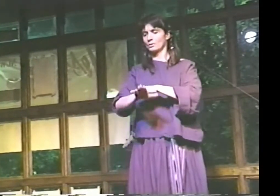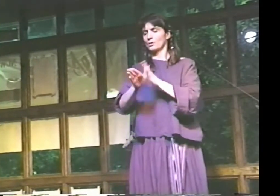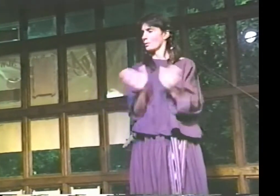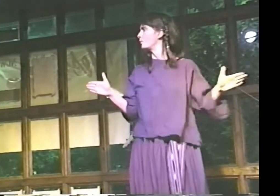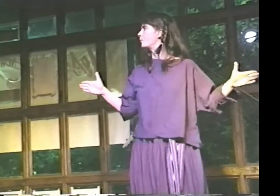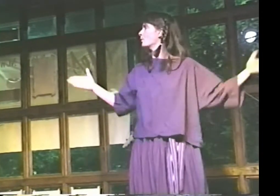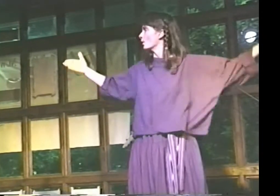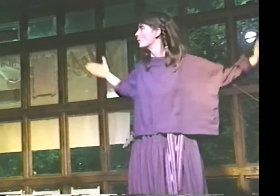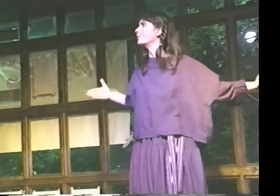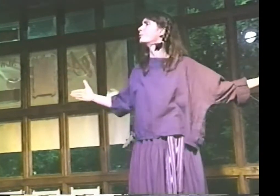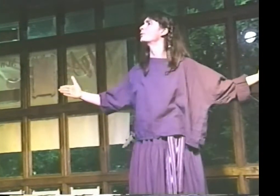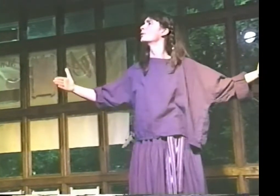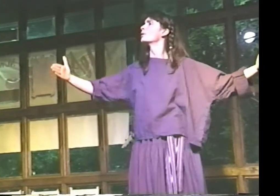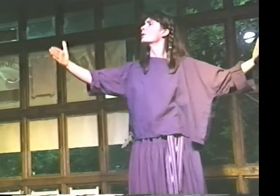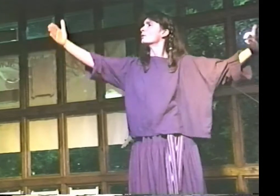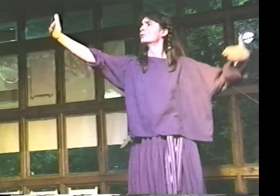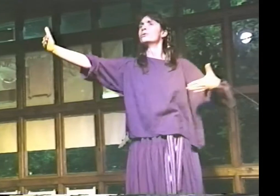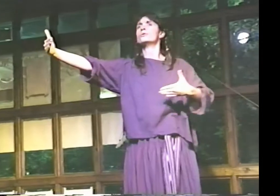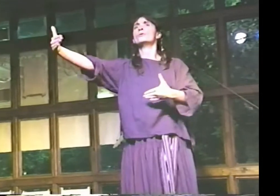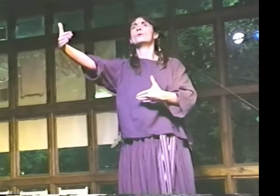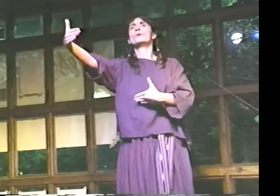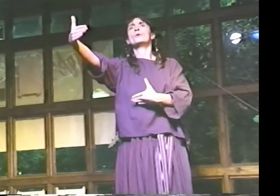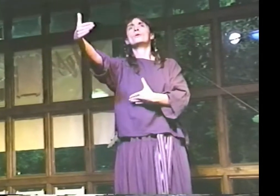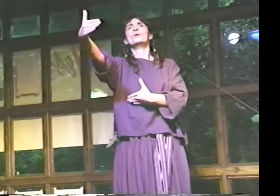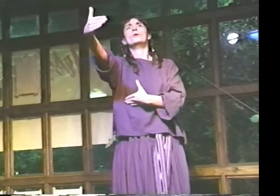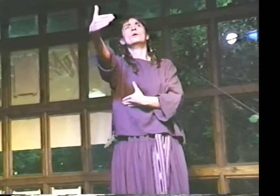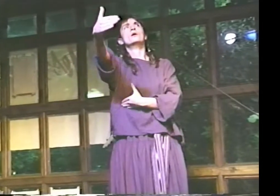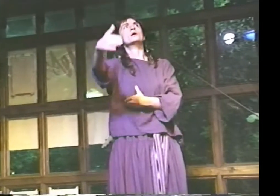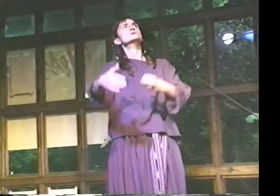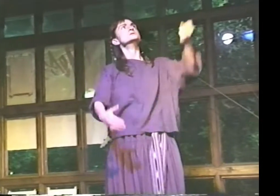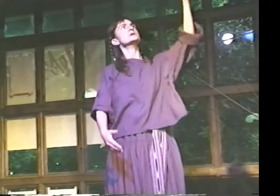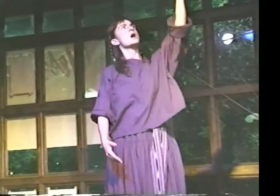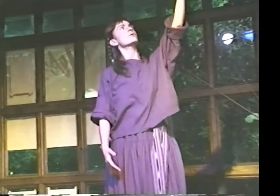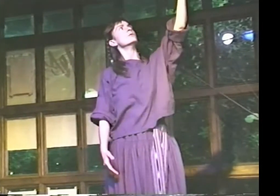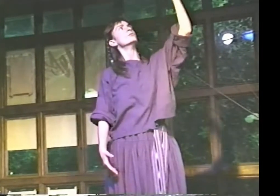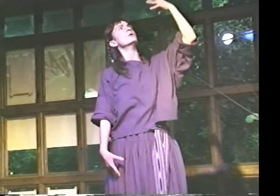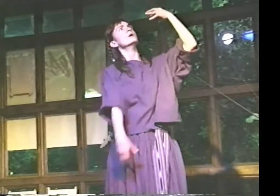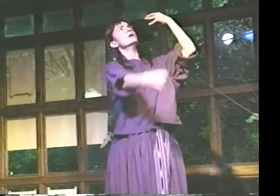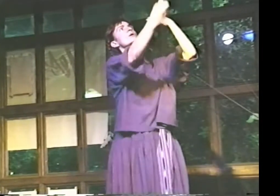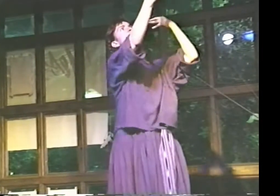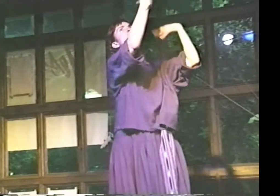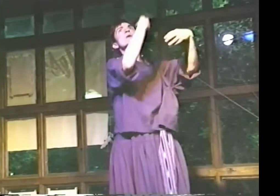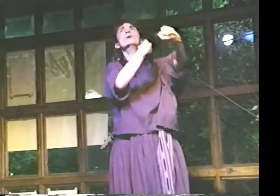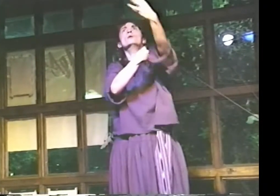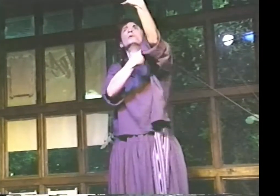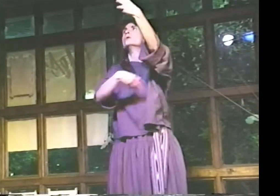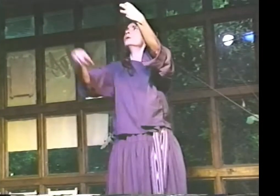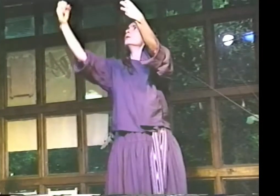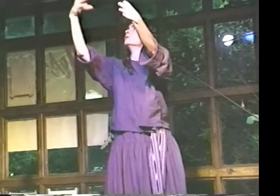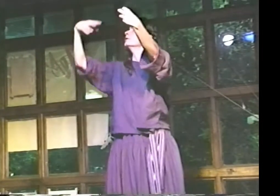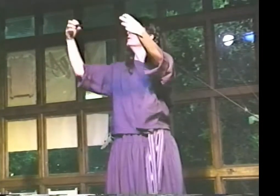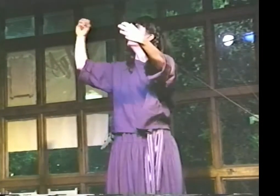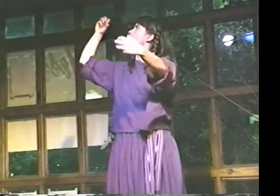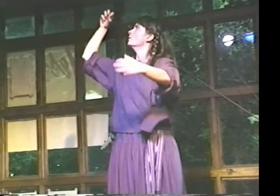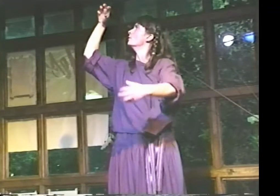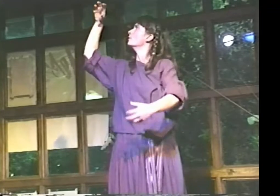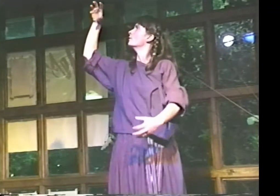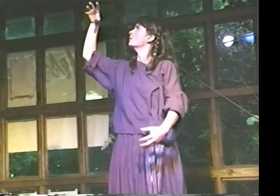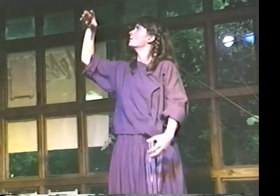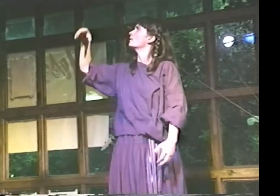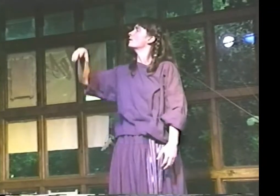"SHE ENTERS A BOX-LIKE ROOM WITH SHOWER NOZZLES ALL AROUND."